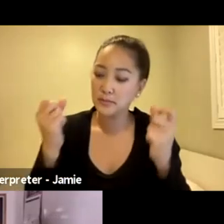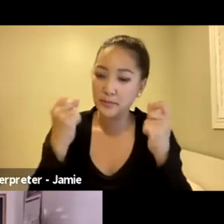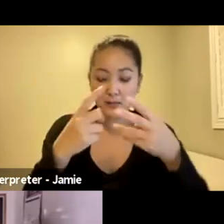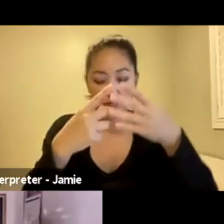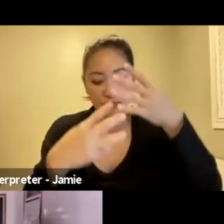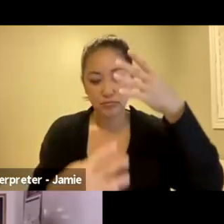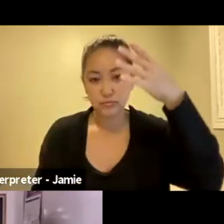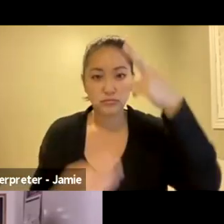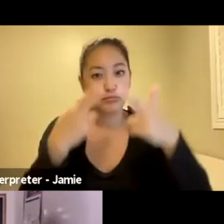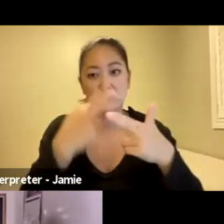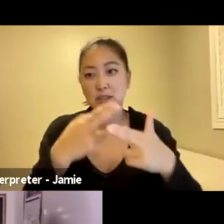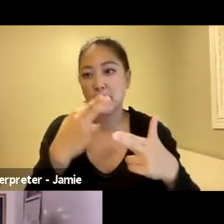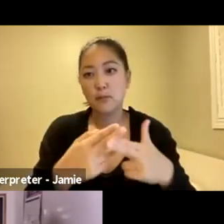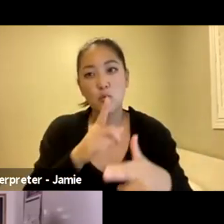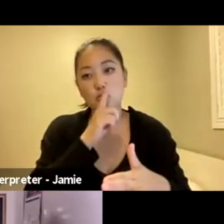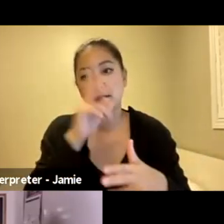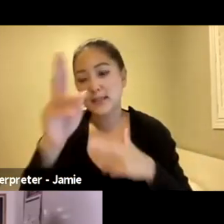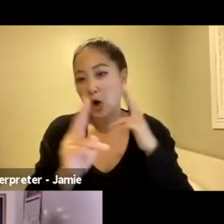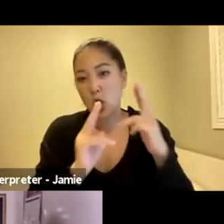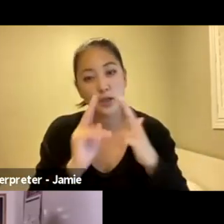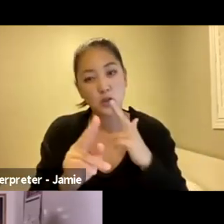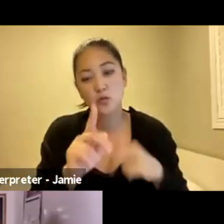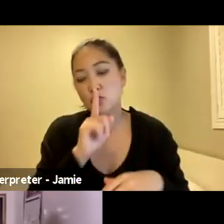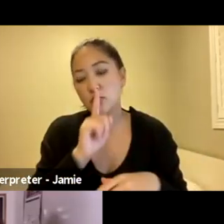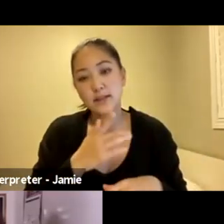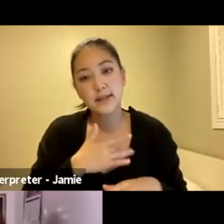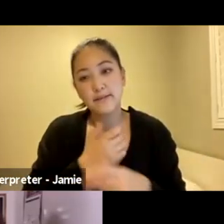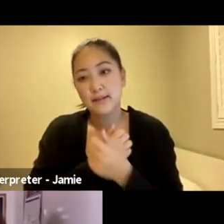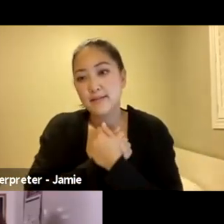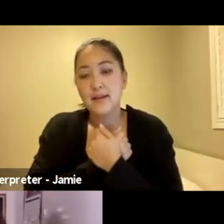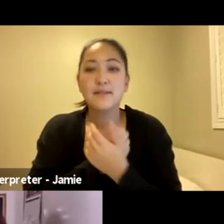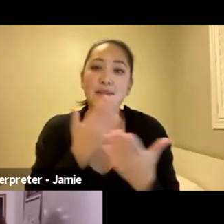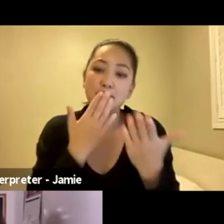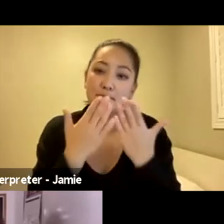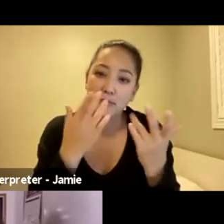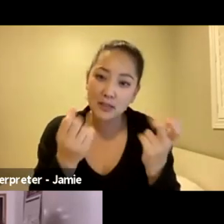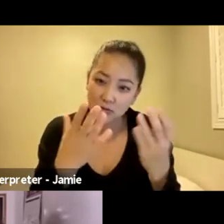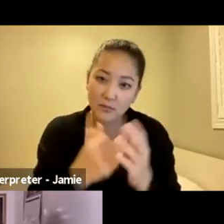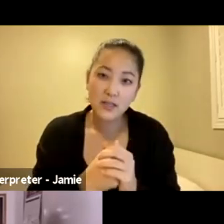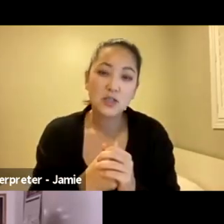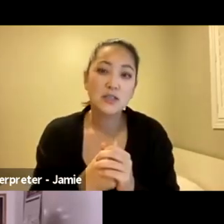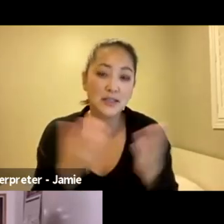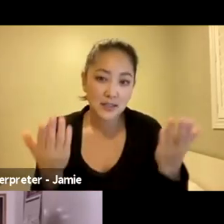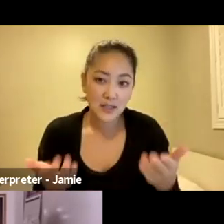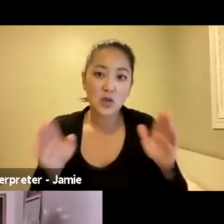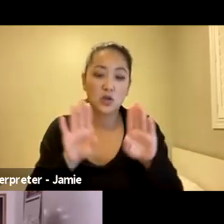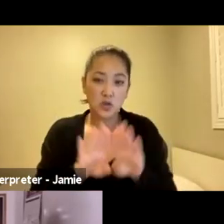And we are very honoured and we feel really loved. Thank you all. So now to close this out, officially,